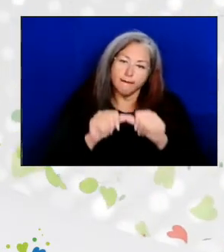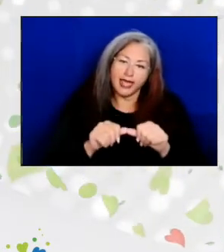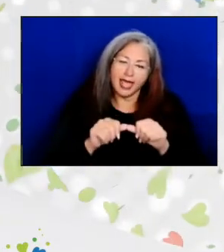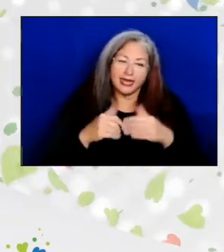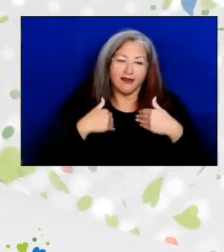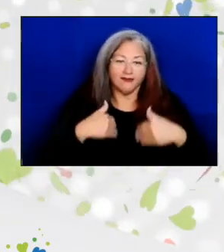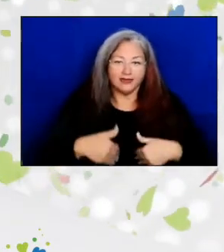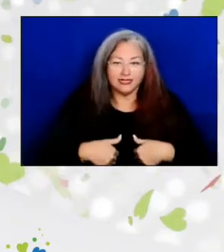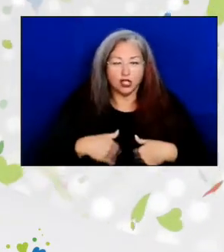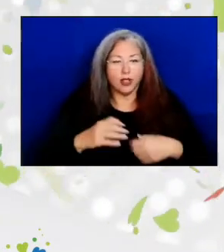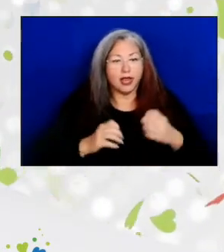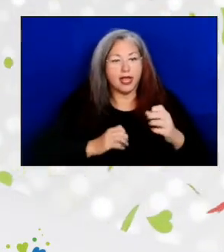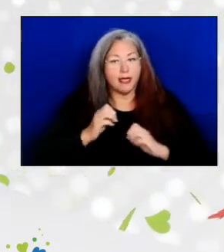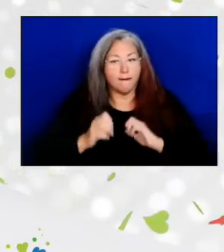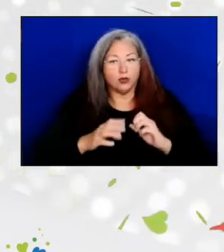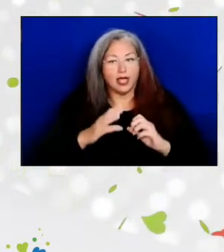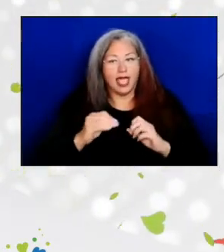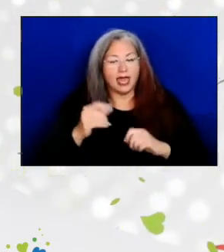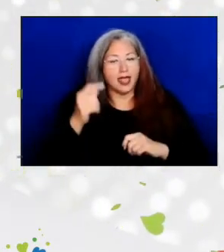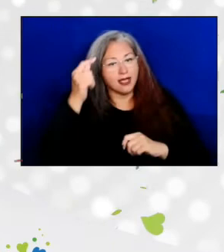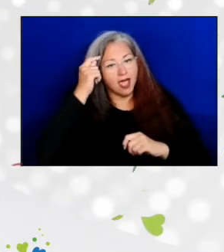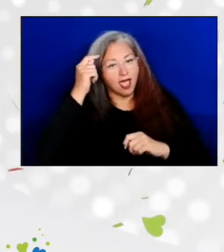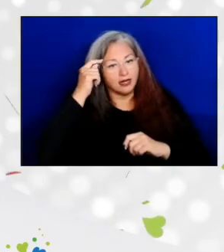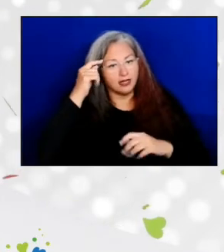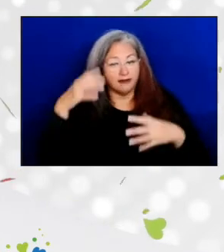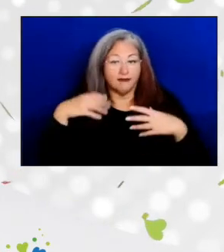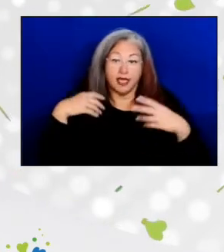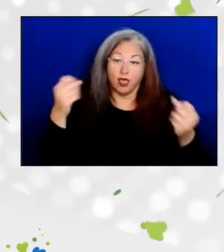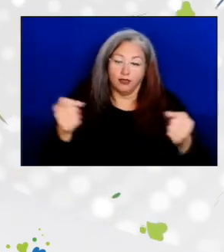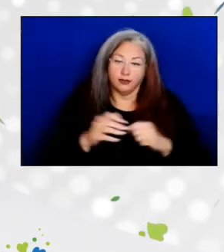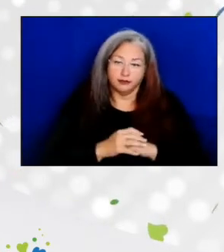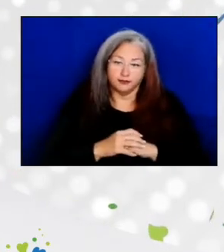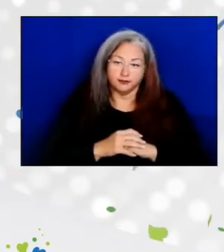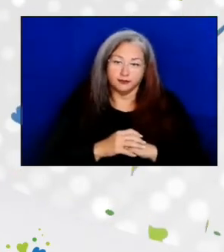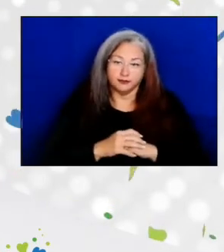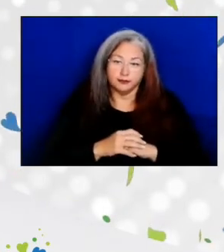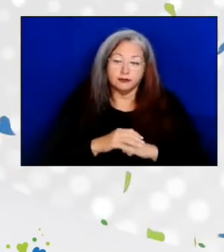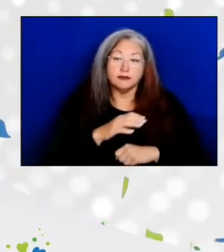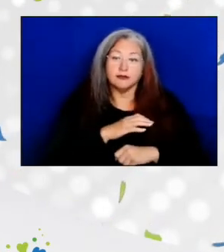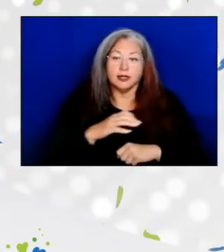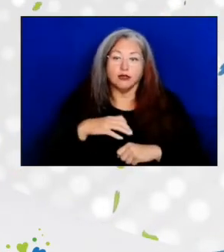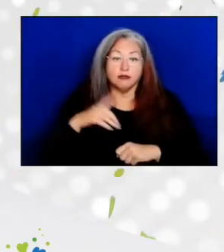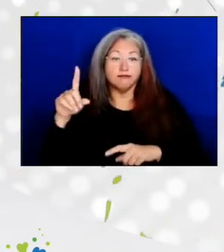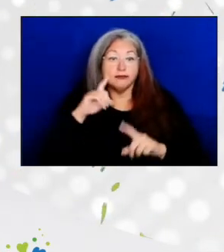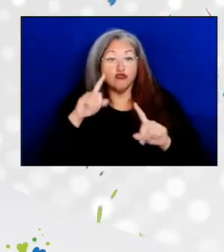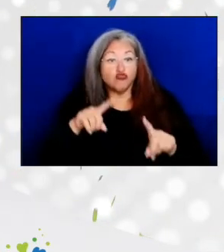emotionally, and cognitively healthy. And Congress responded with additional funding.